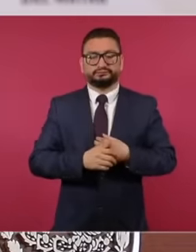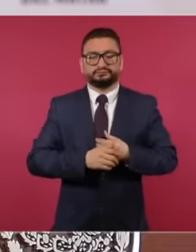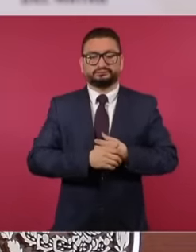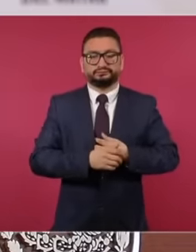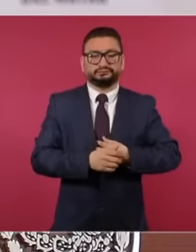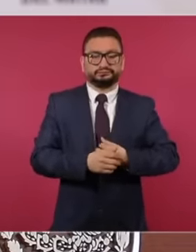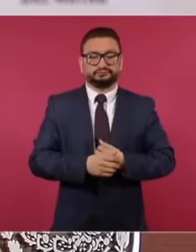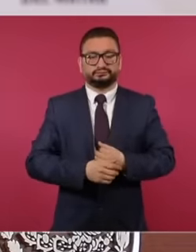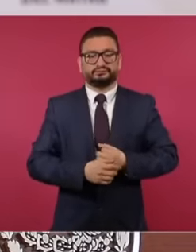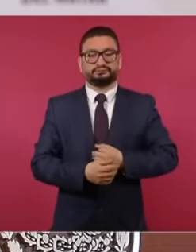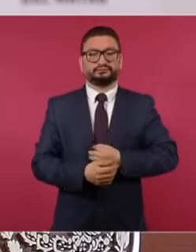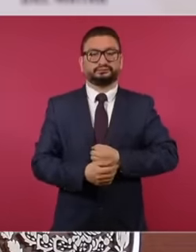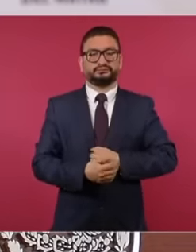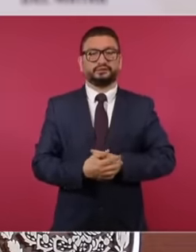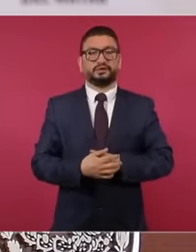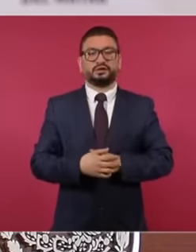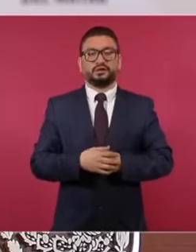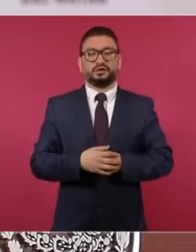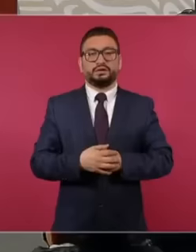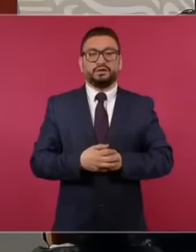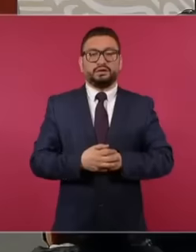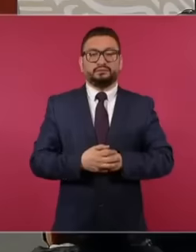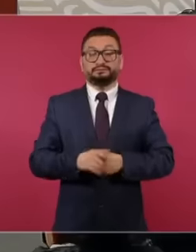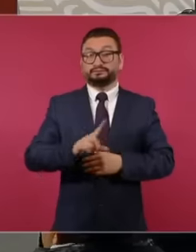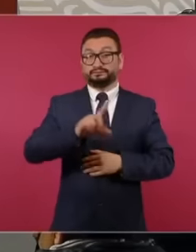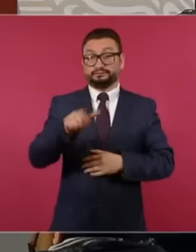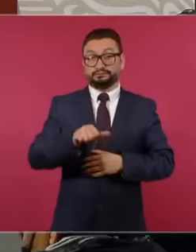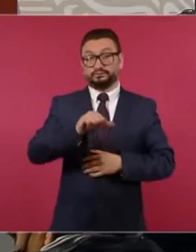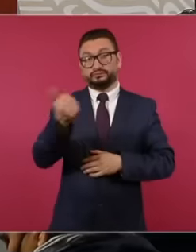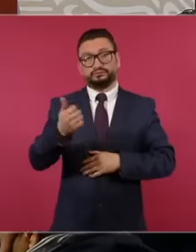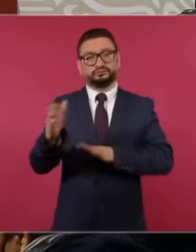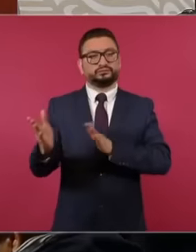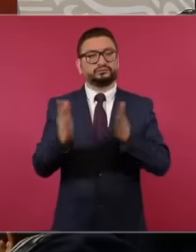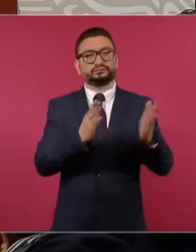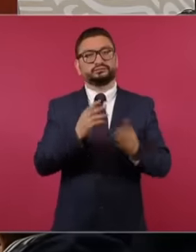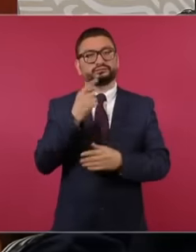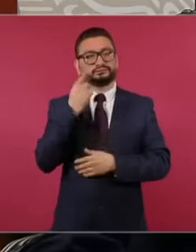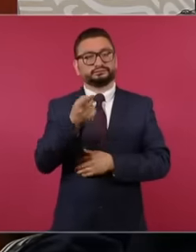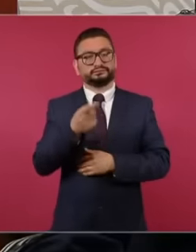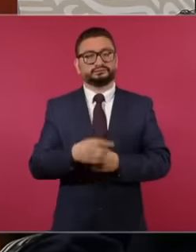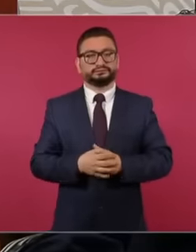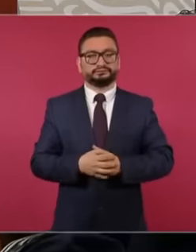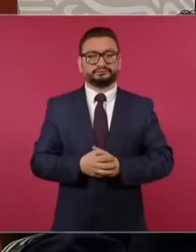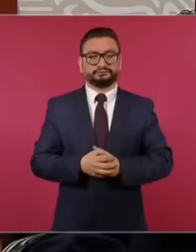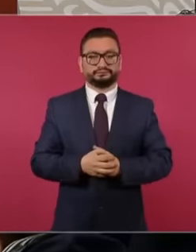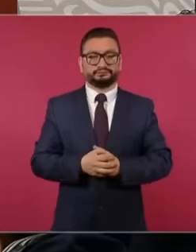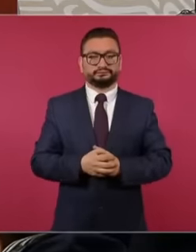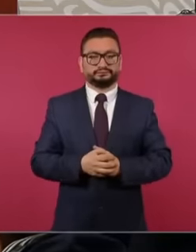Then we move on to Lore de